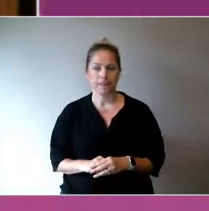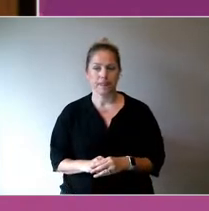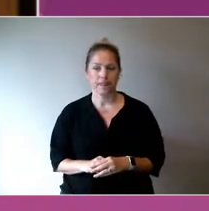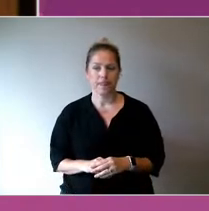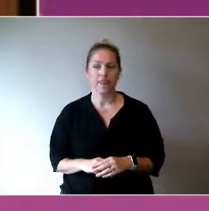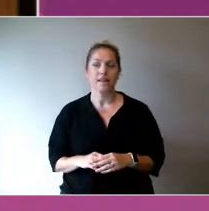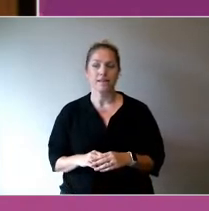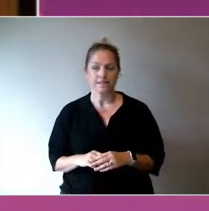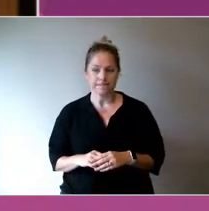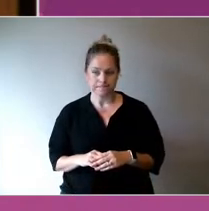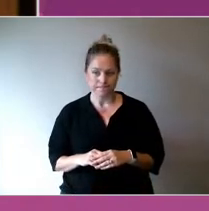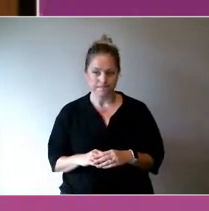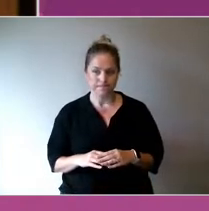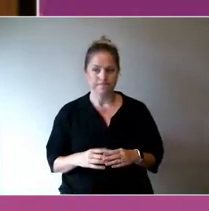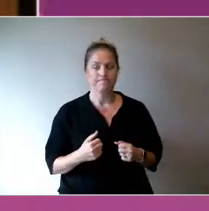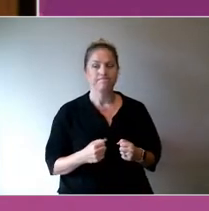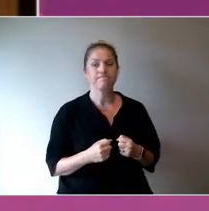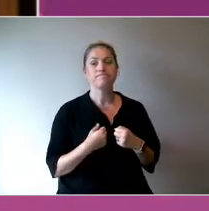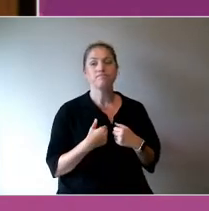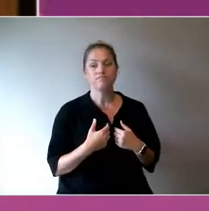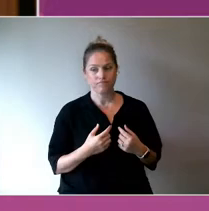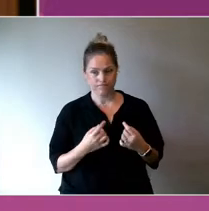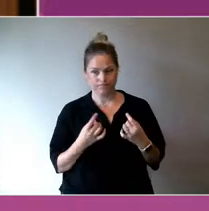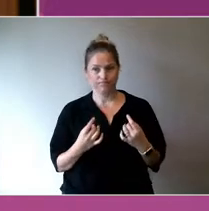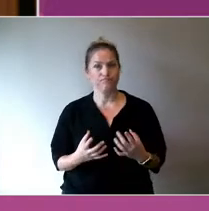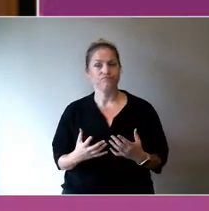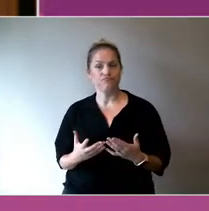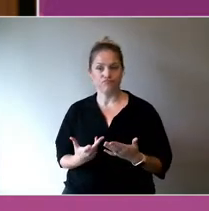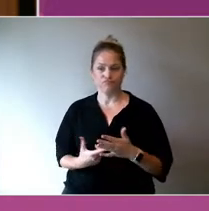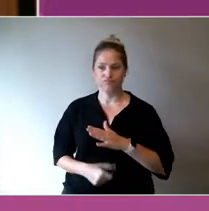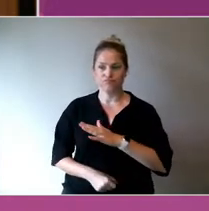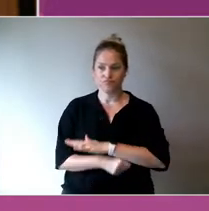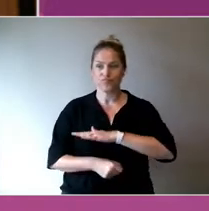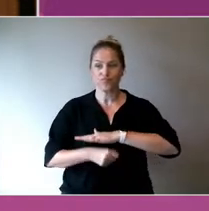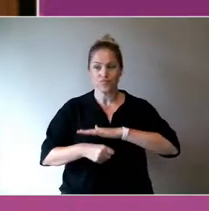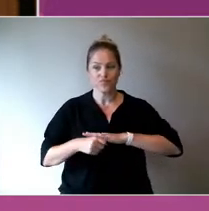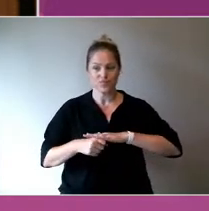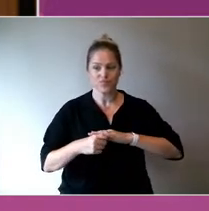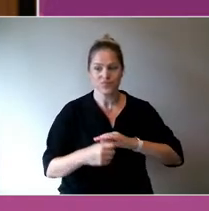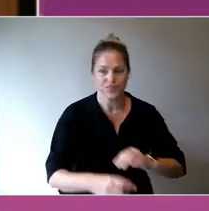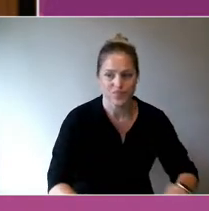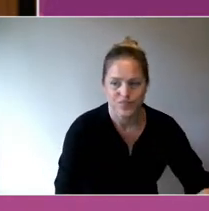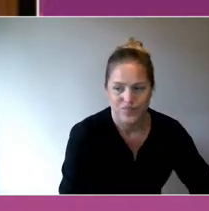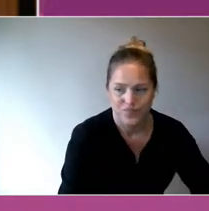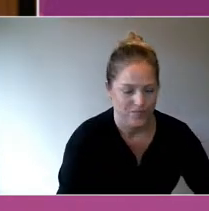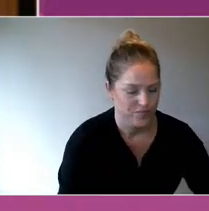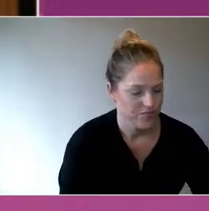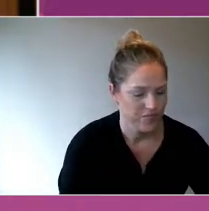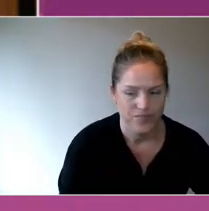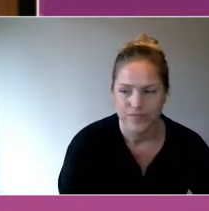So, we really proud to have lived experience right through our board, including designated roles.